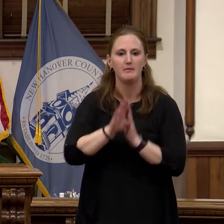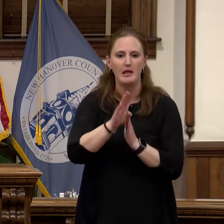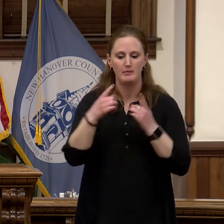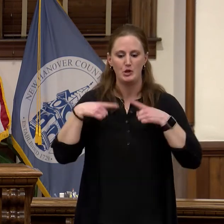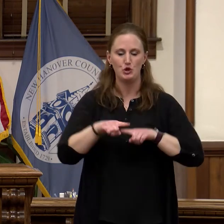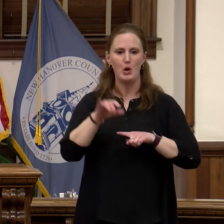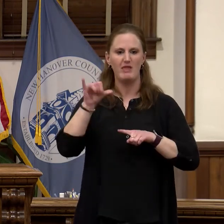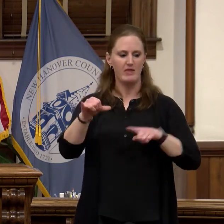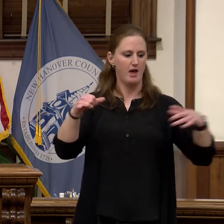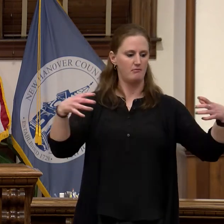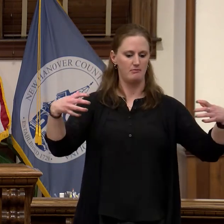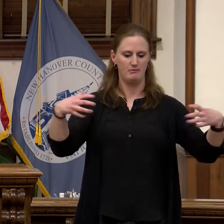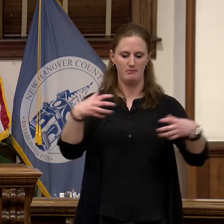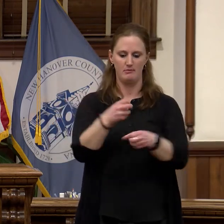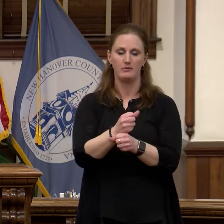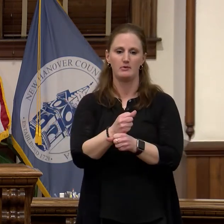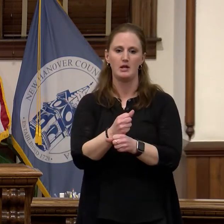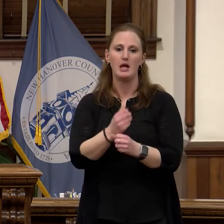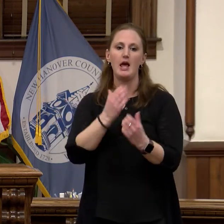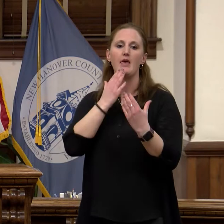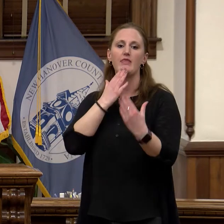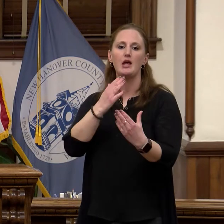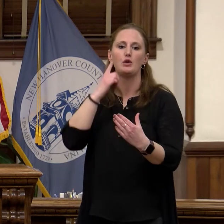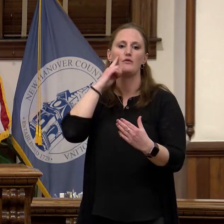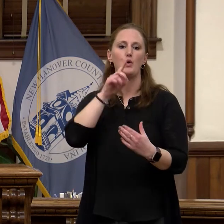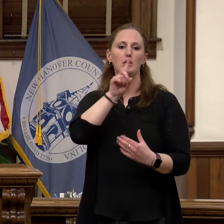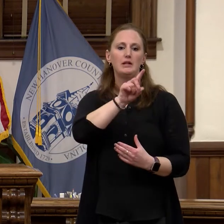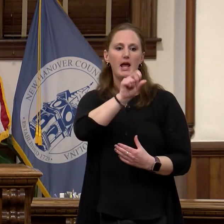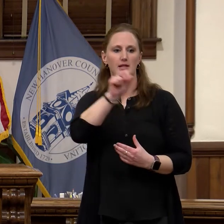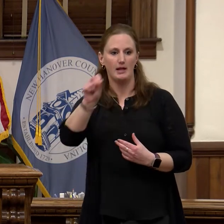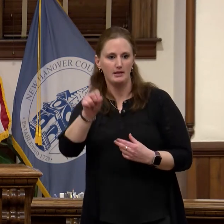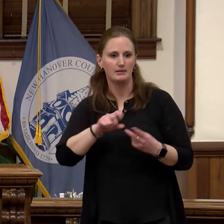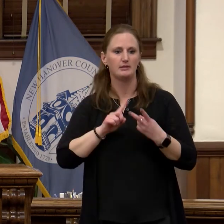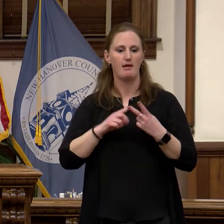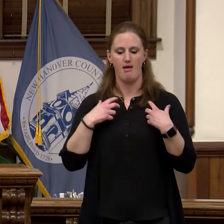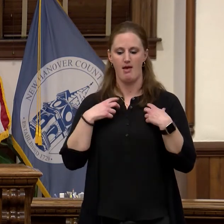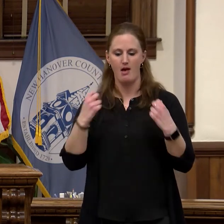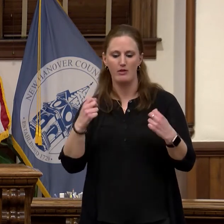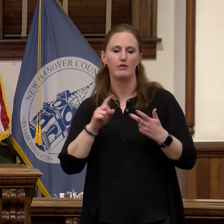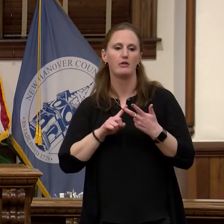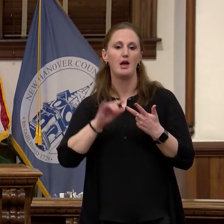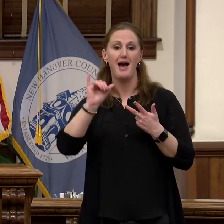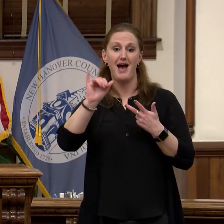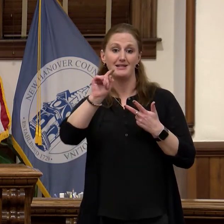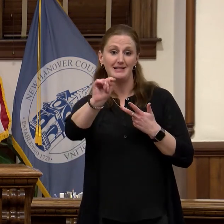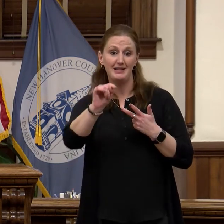big thanks to our Social Services, Health, IT and Strategy staff for working